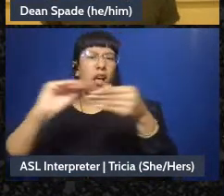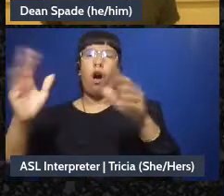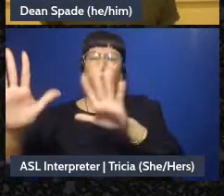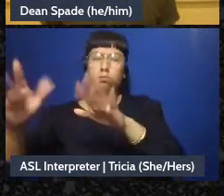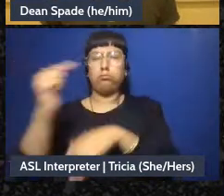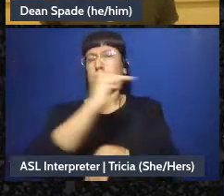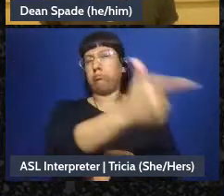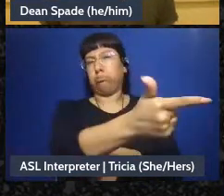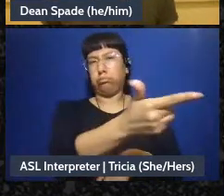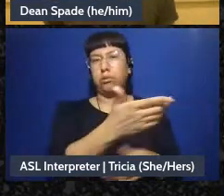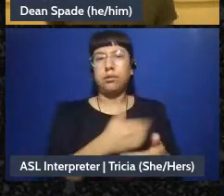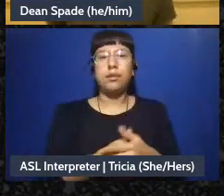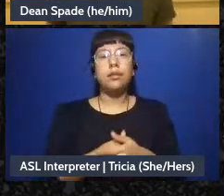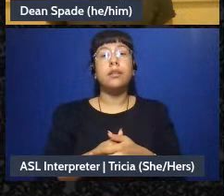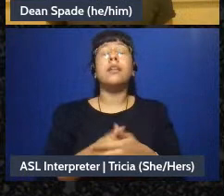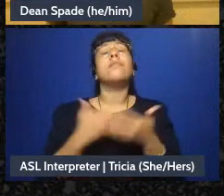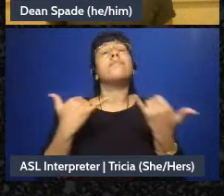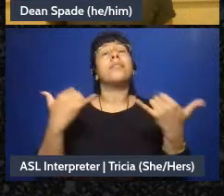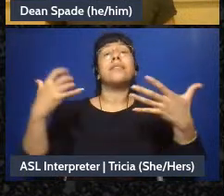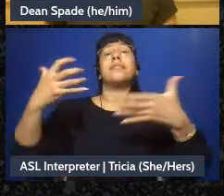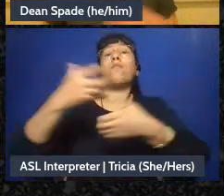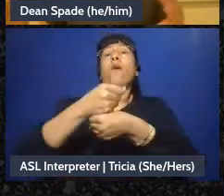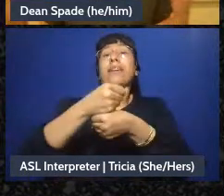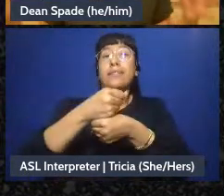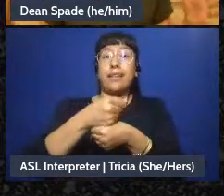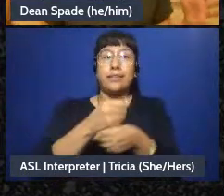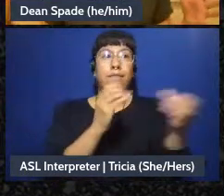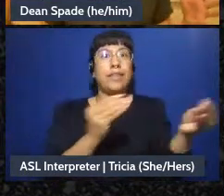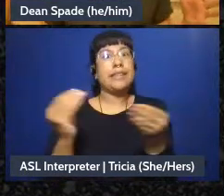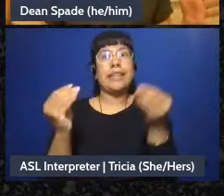Summarizing like facilitators being “wow we've been having this big conversation,